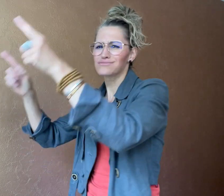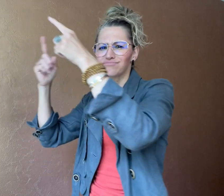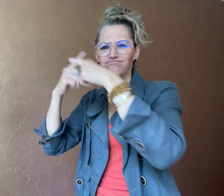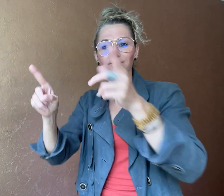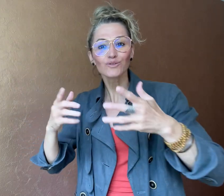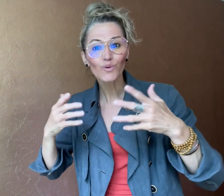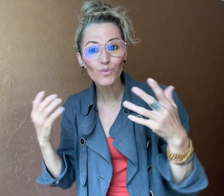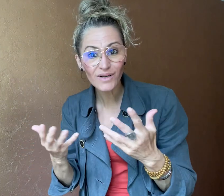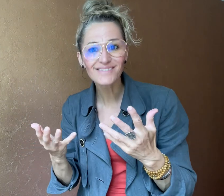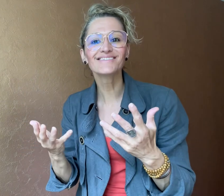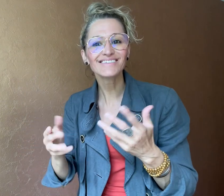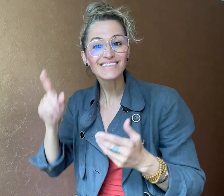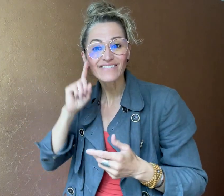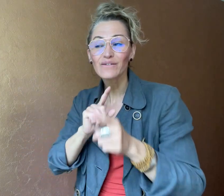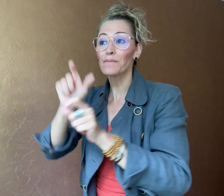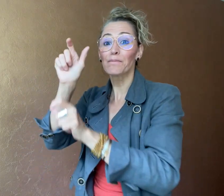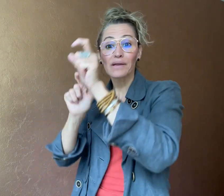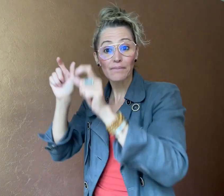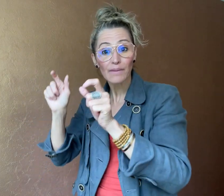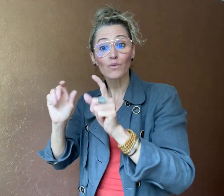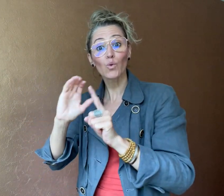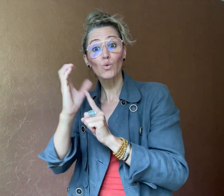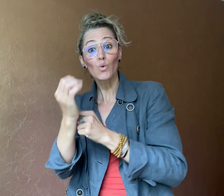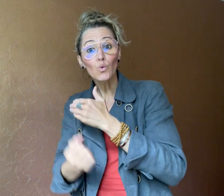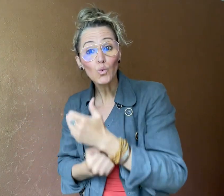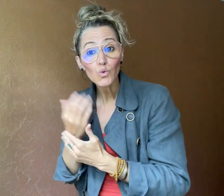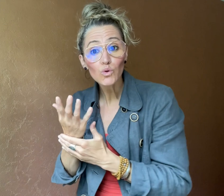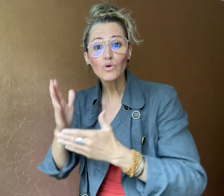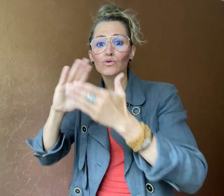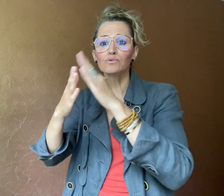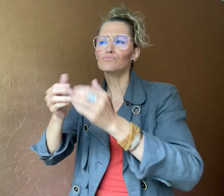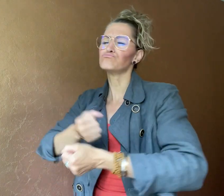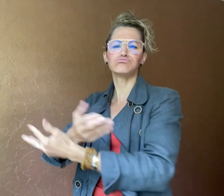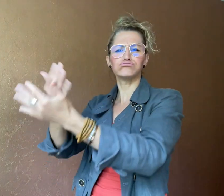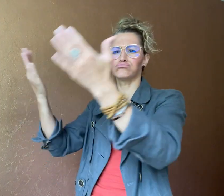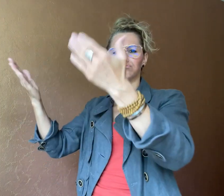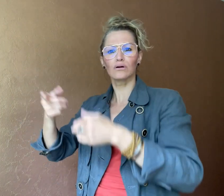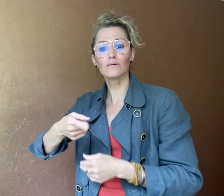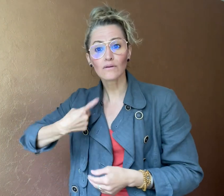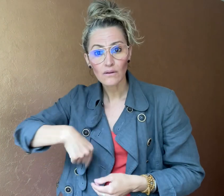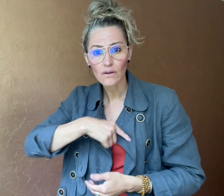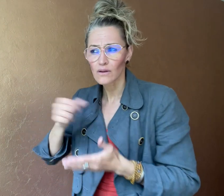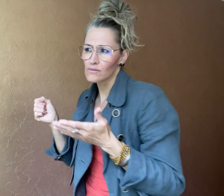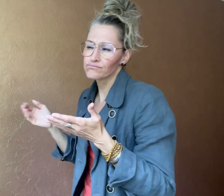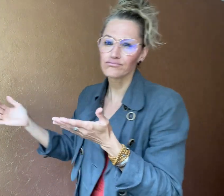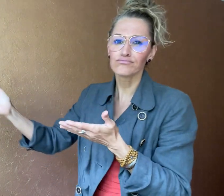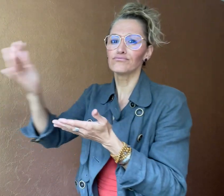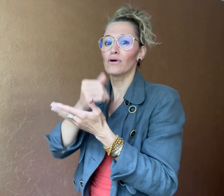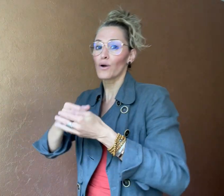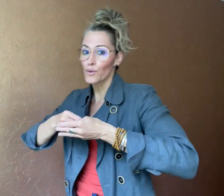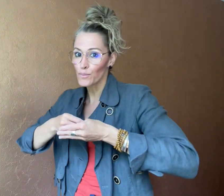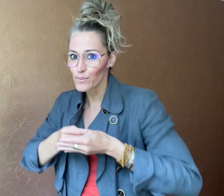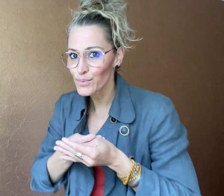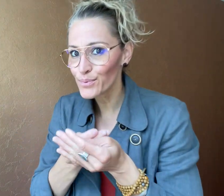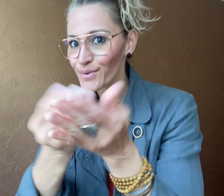about Deaf people, culture, and communities around the world.